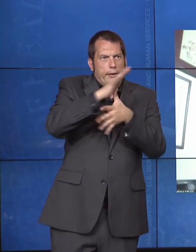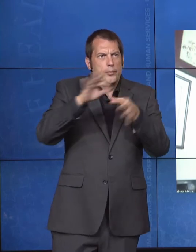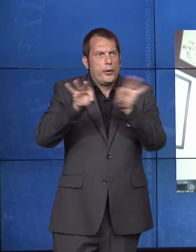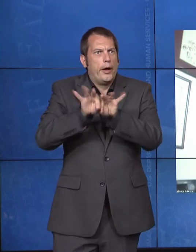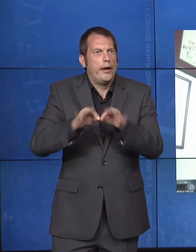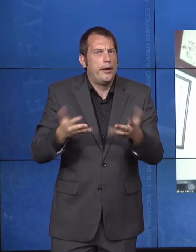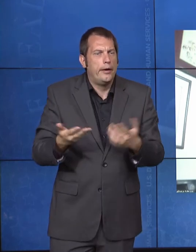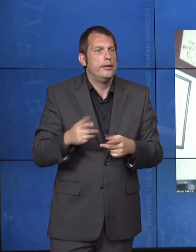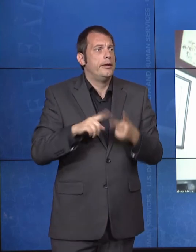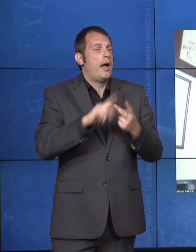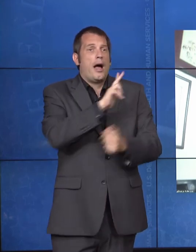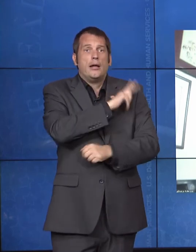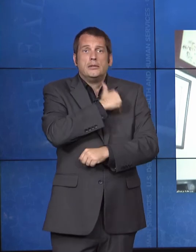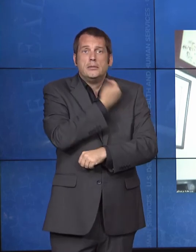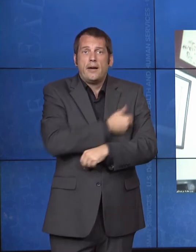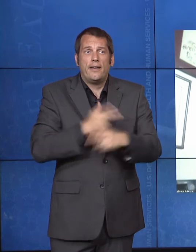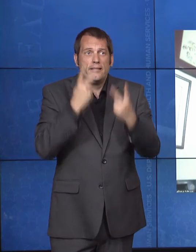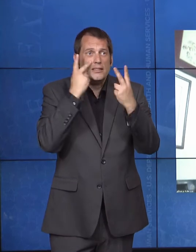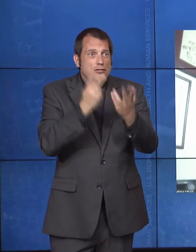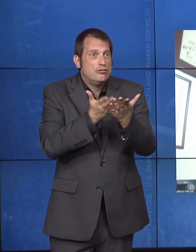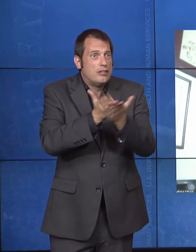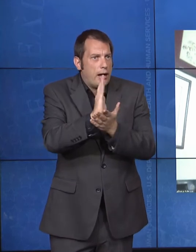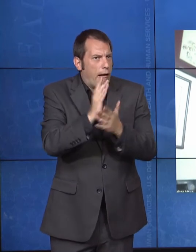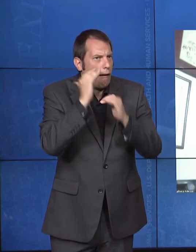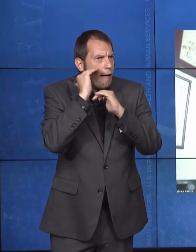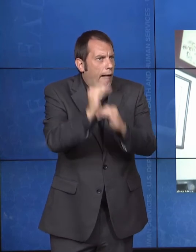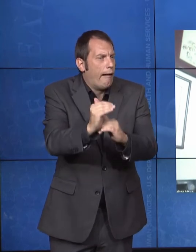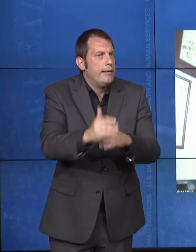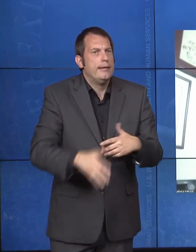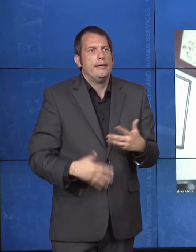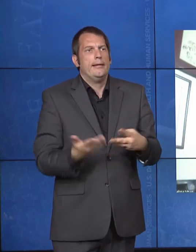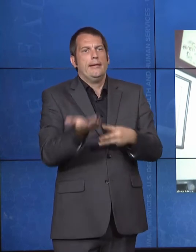are restricted, and then of course, the issue around children, both fostering and then raising